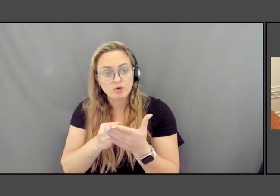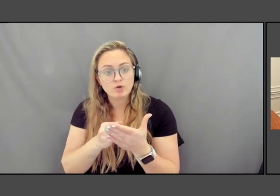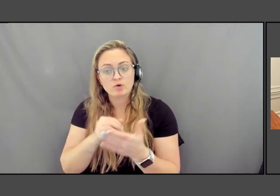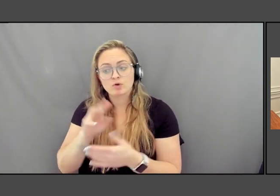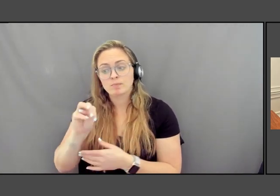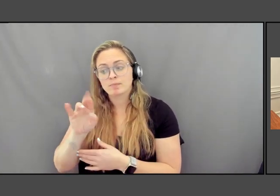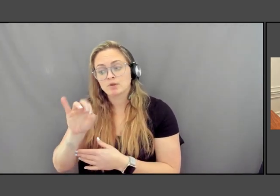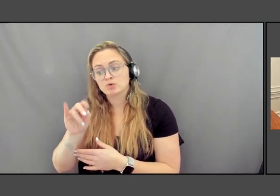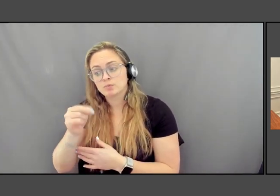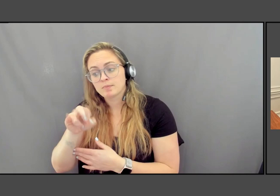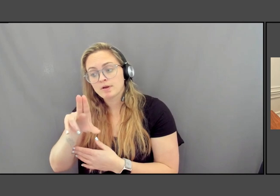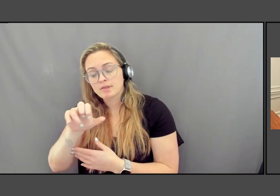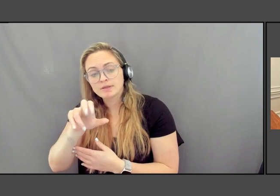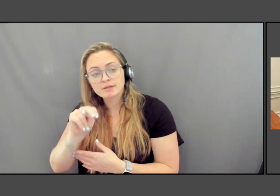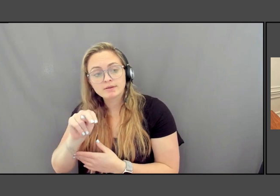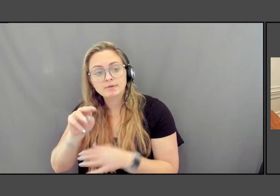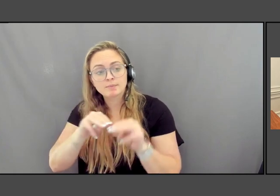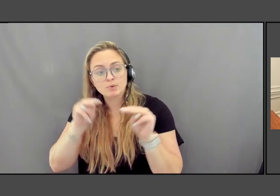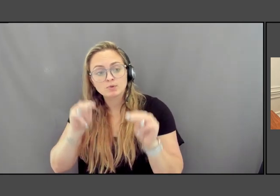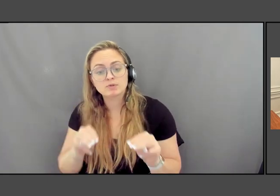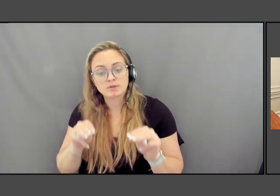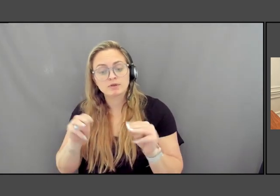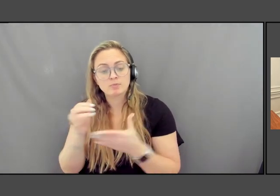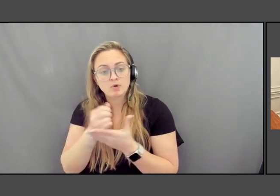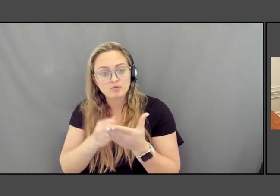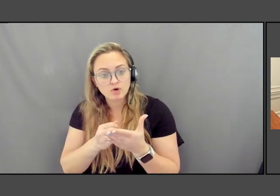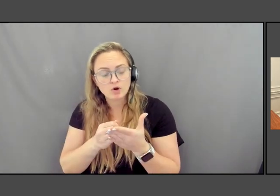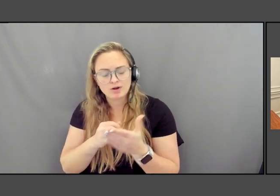and the Smithsonian, in addition to many other institutions.